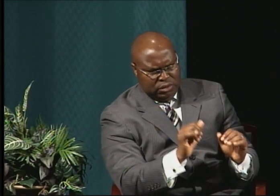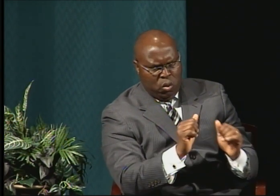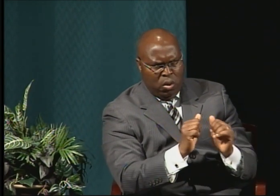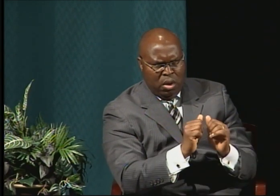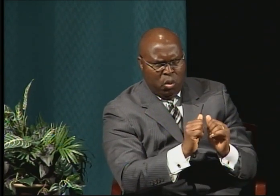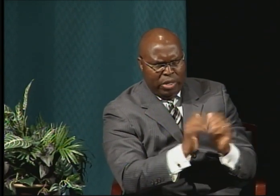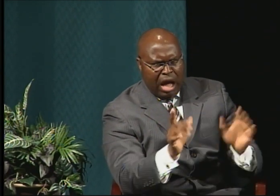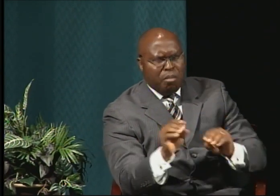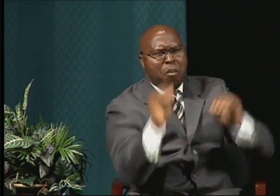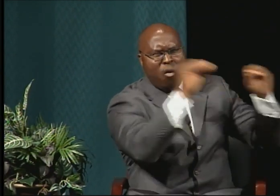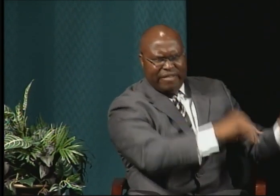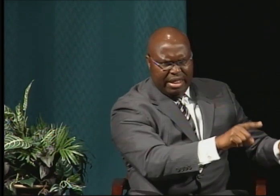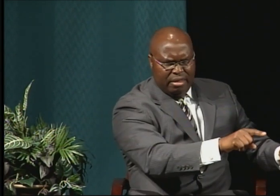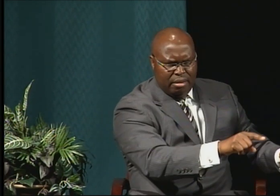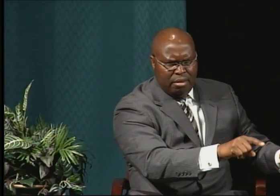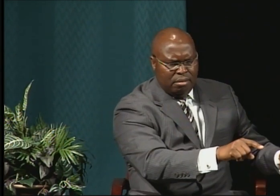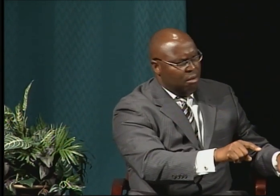And it was very, very challenging.